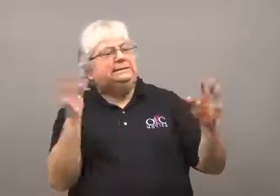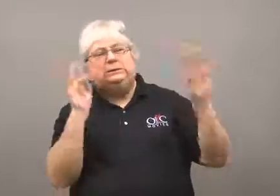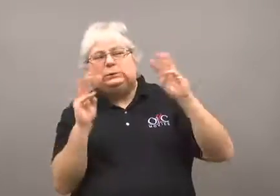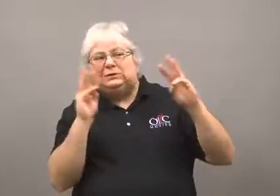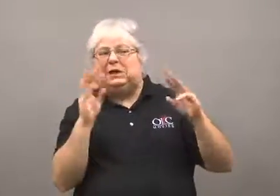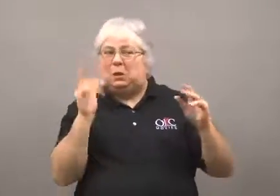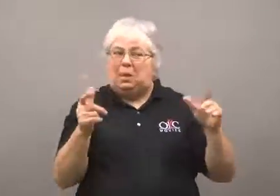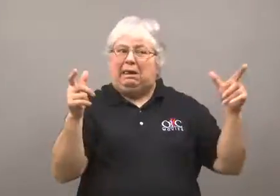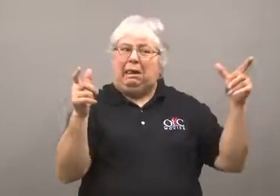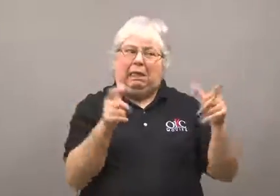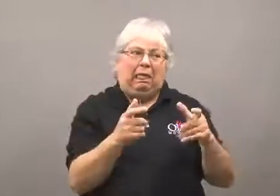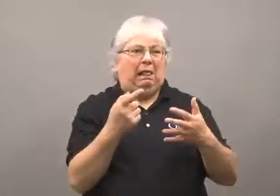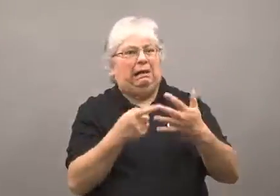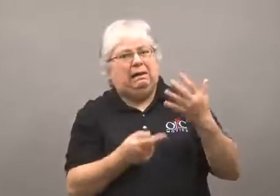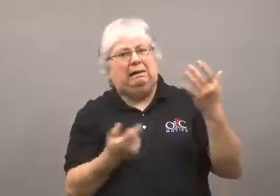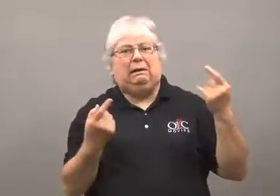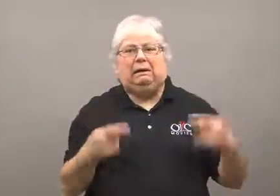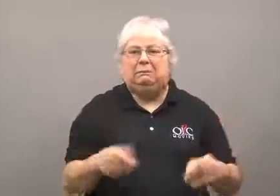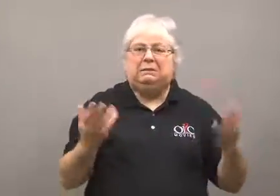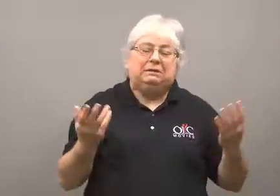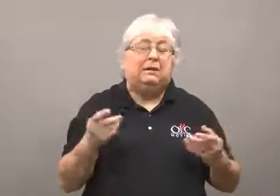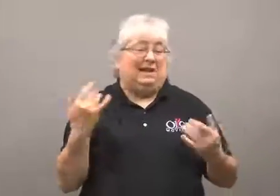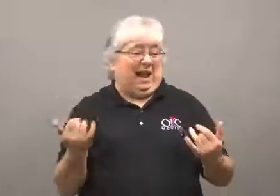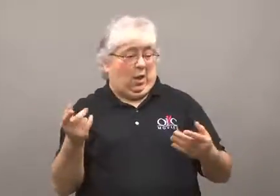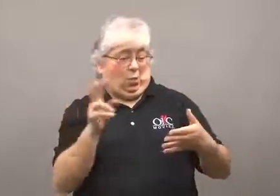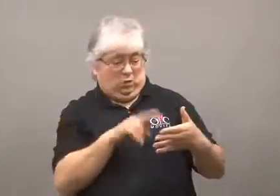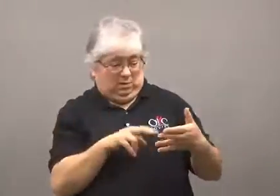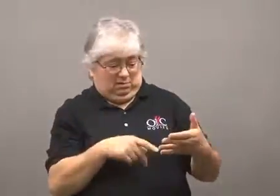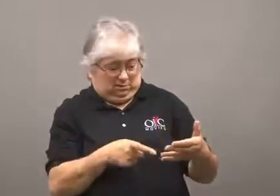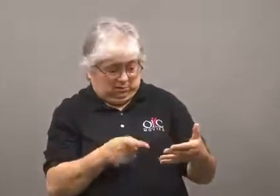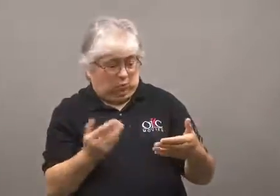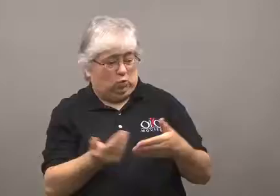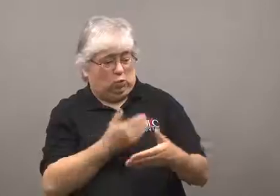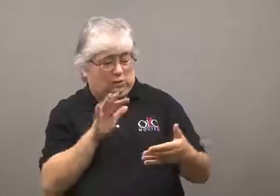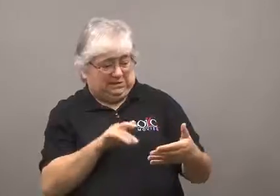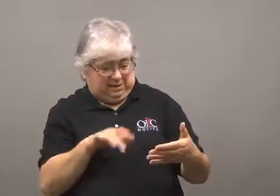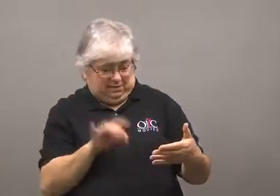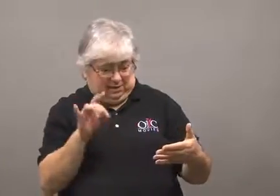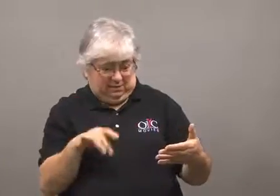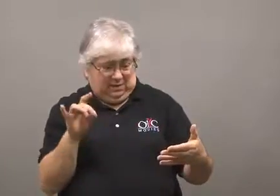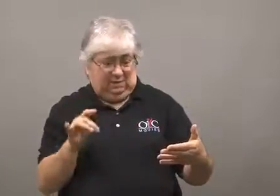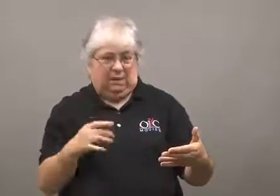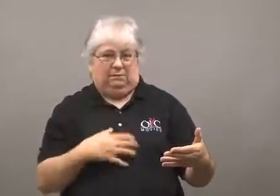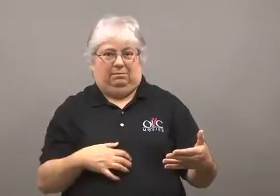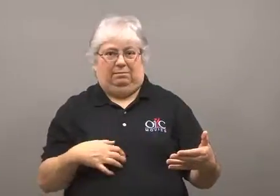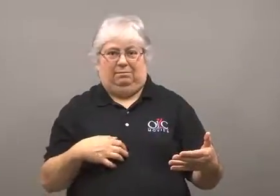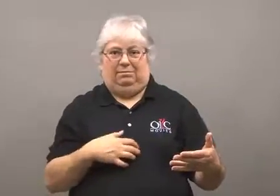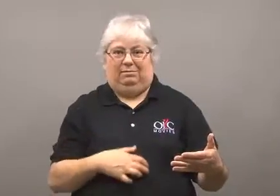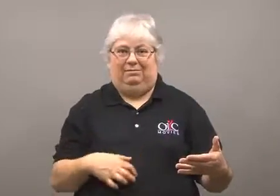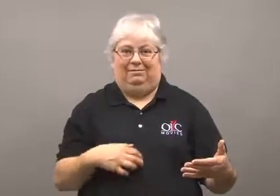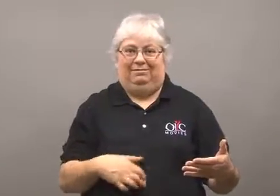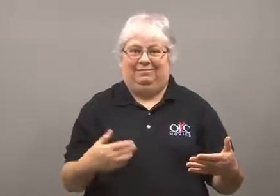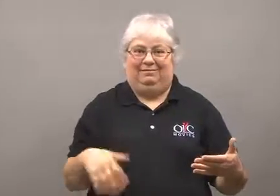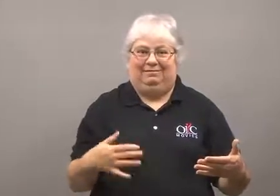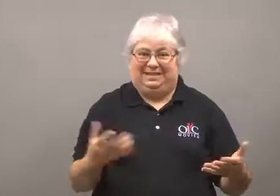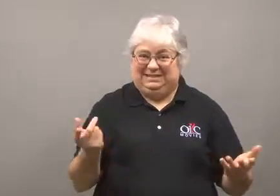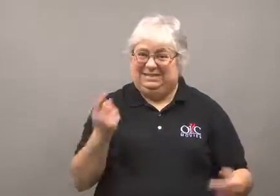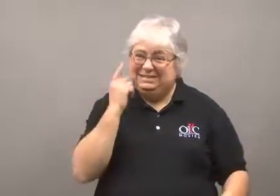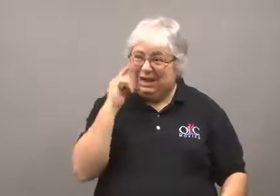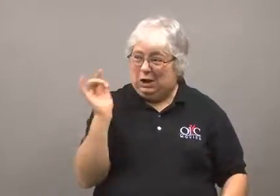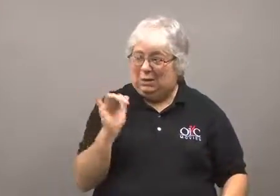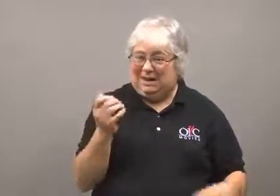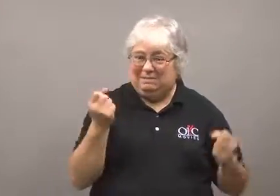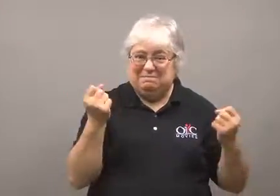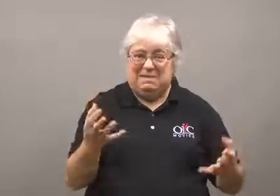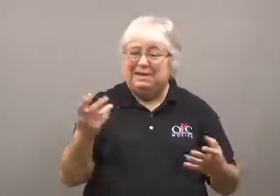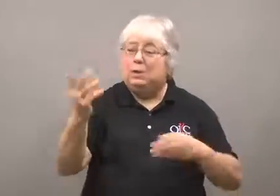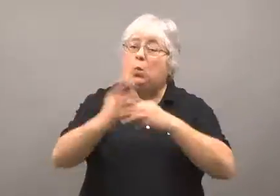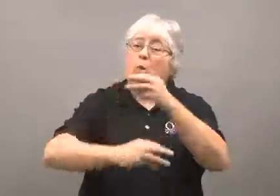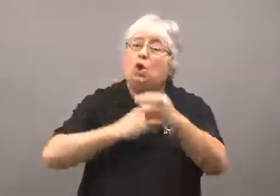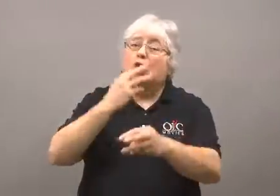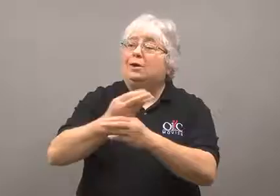has been concerned about the effects of the polar ice sheet collapse.